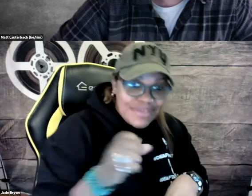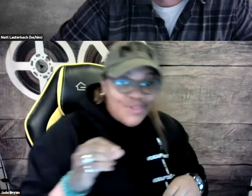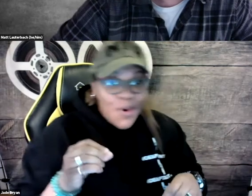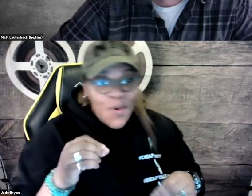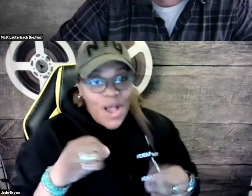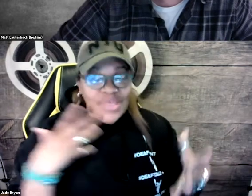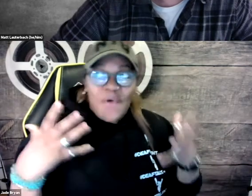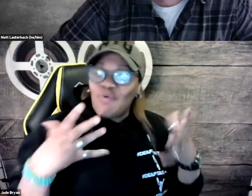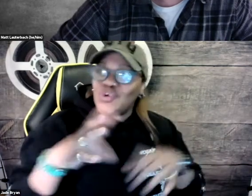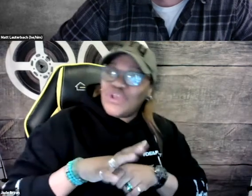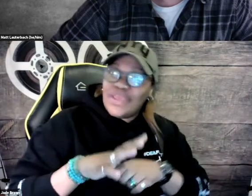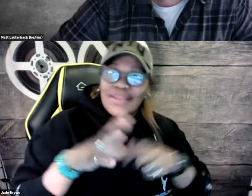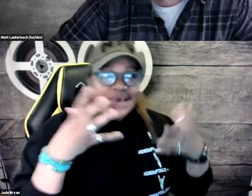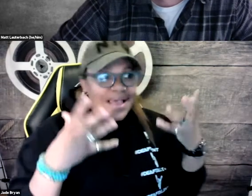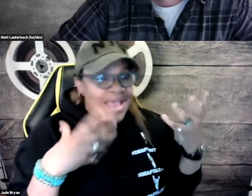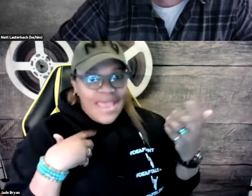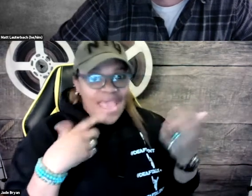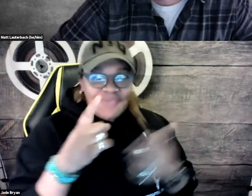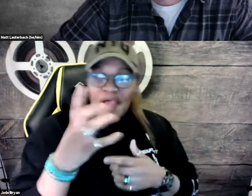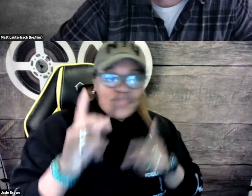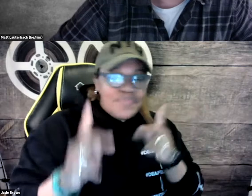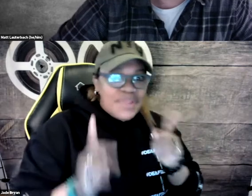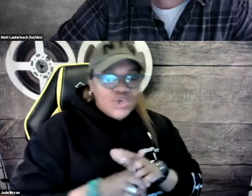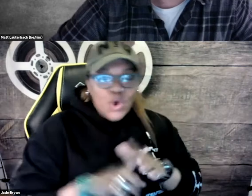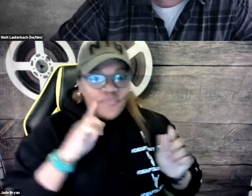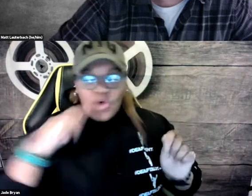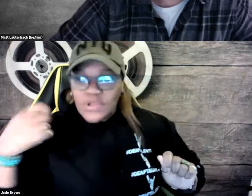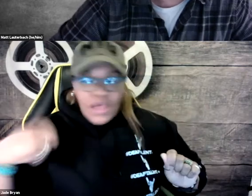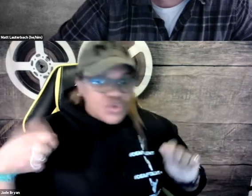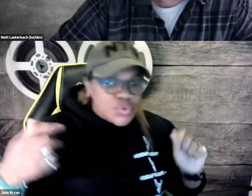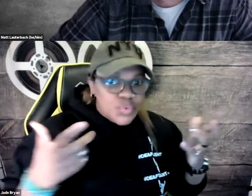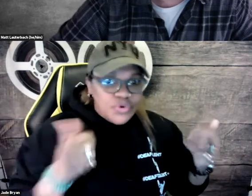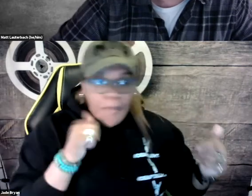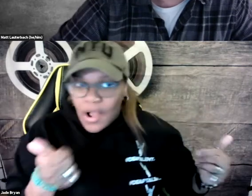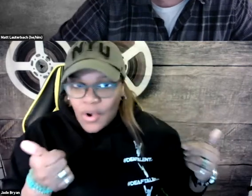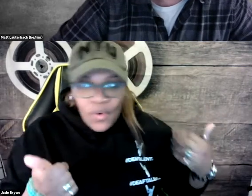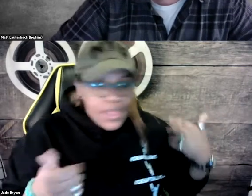So I was like, oh shit, I have a hundred people that are showing up for a shoot tomorrow.